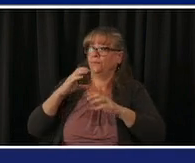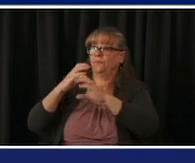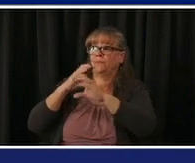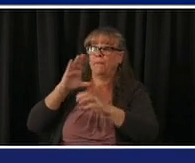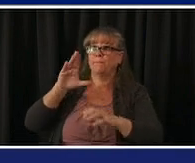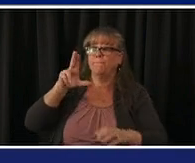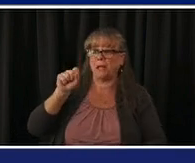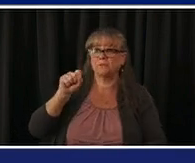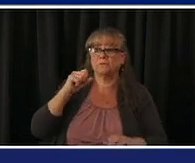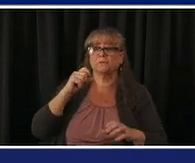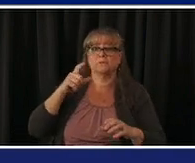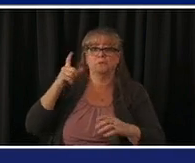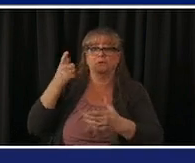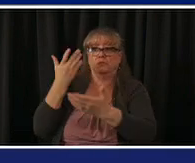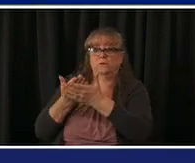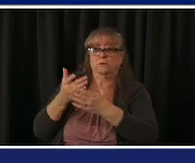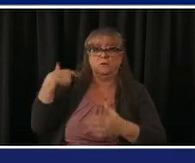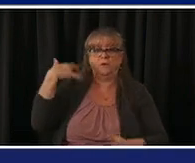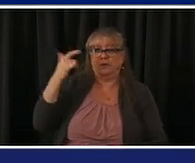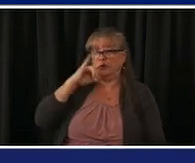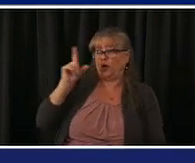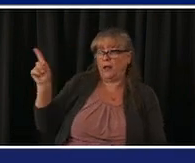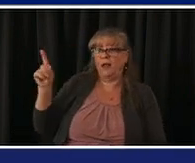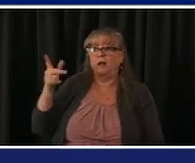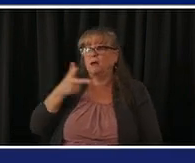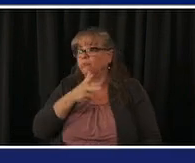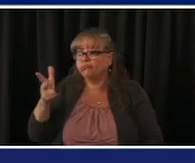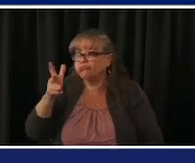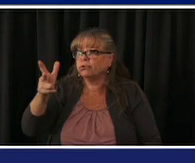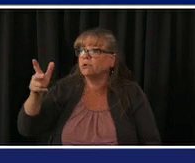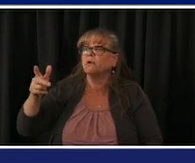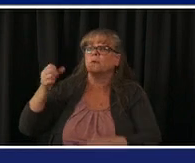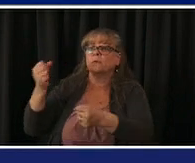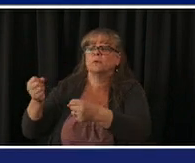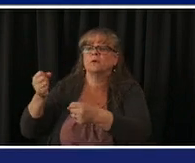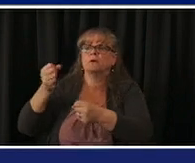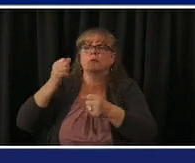uh we expect that there is enough vaccine to get every choleron who wants a vaccine done by the